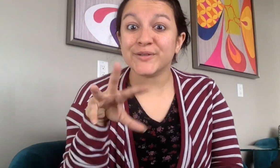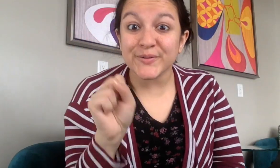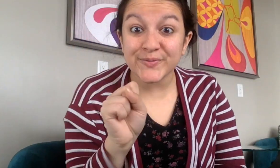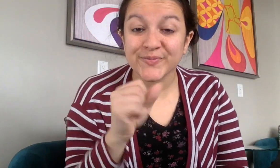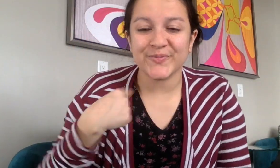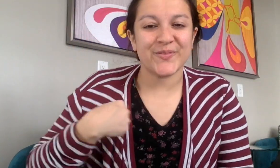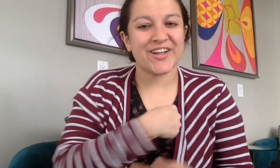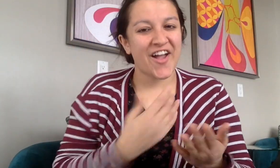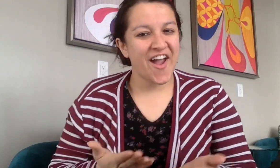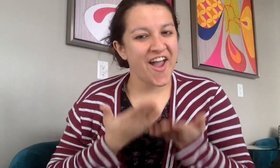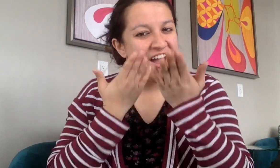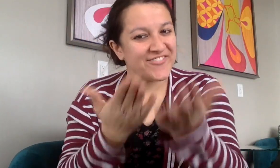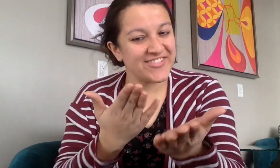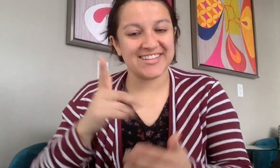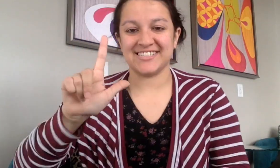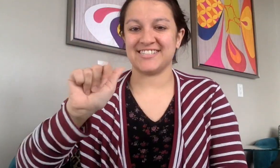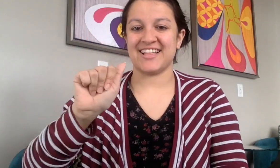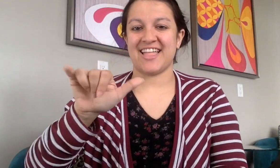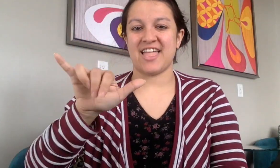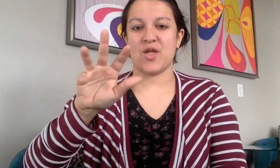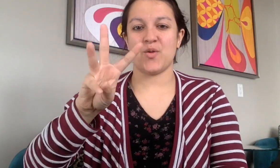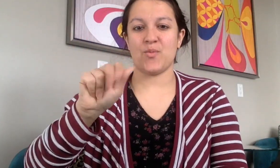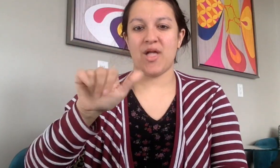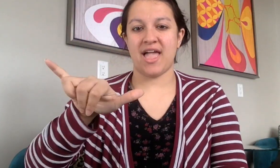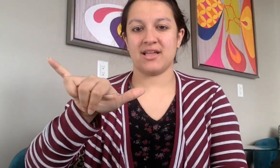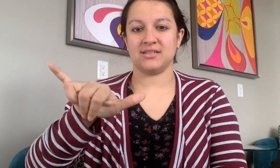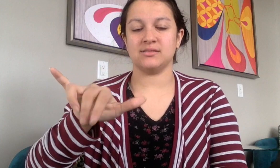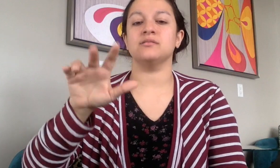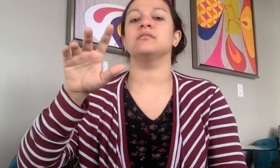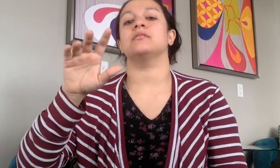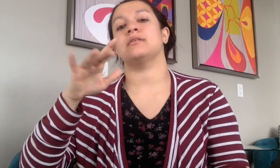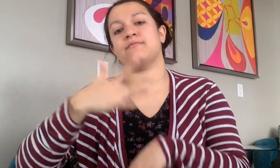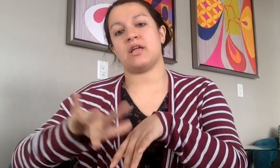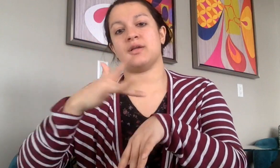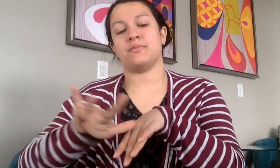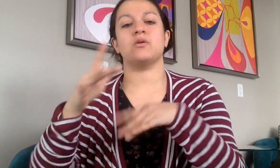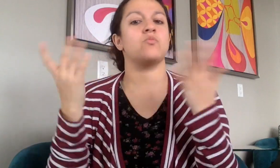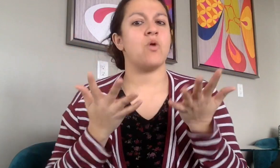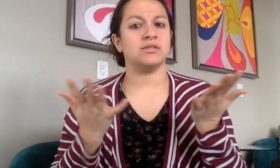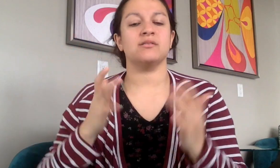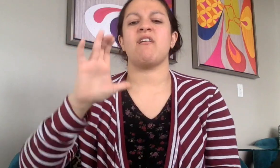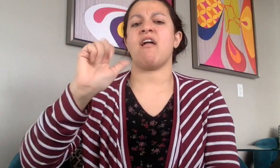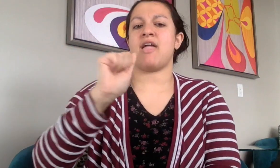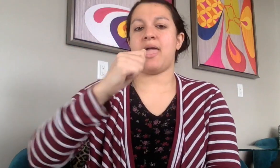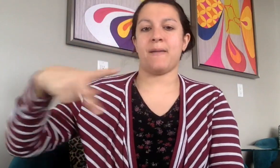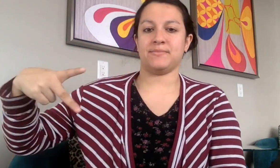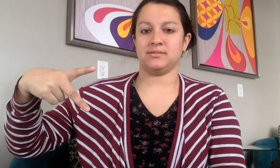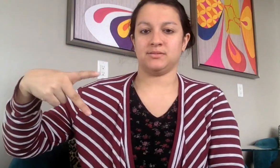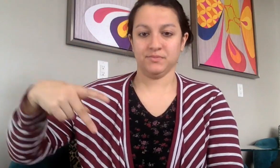Guess what? DWC have good news! We offer layaway Cashapp